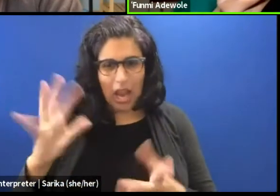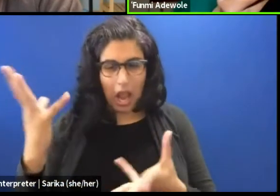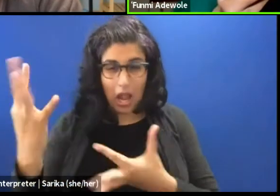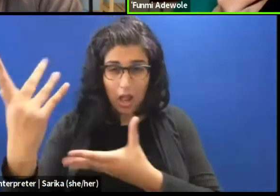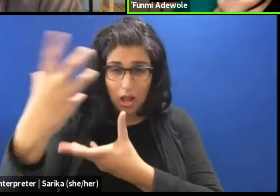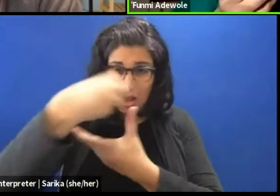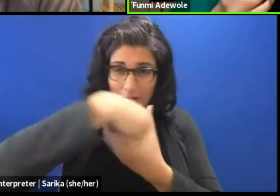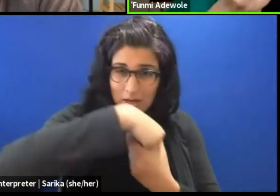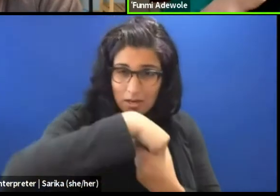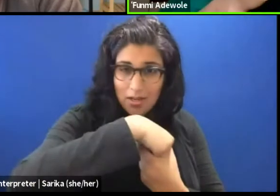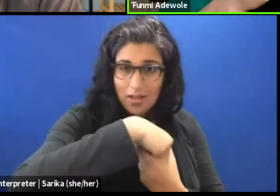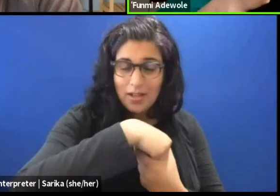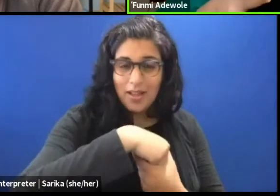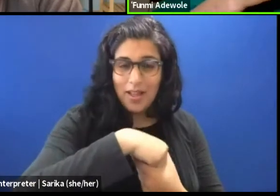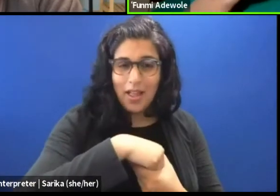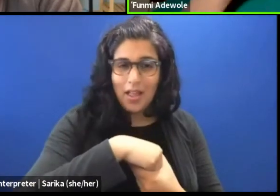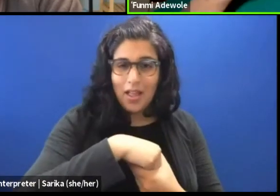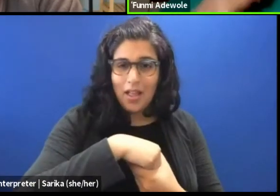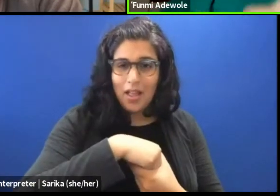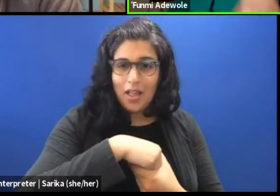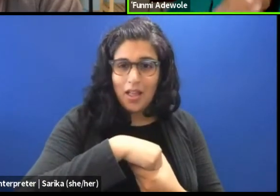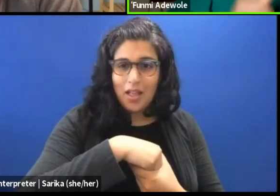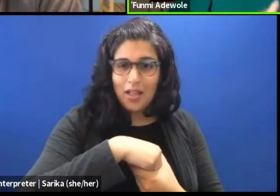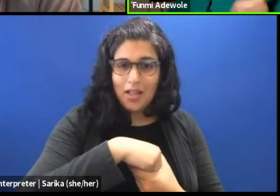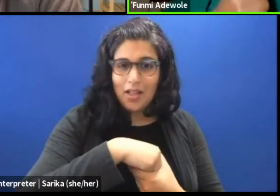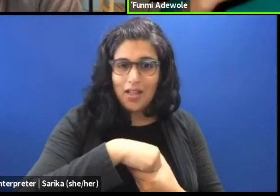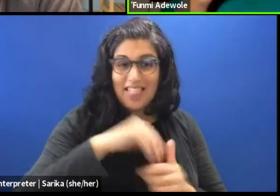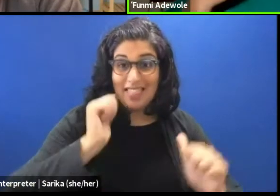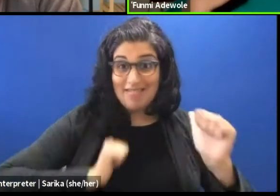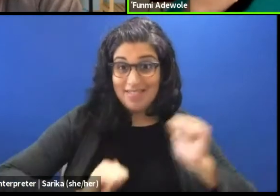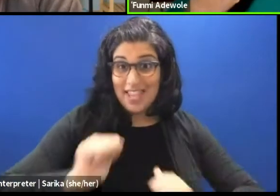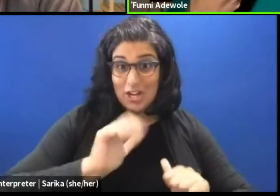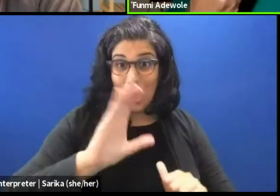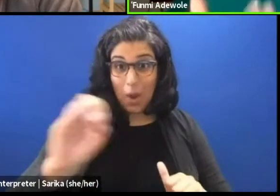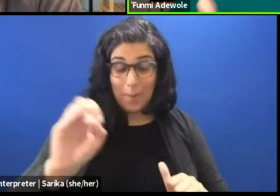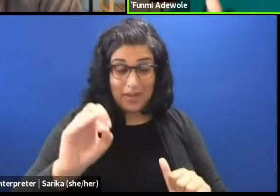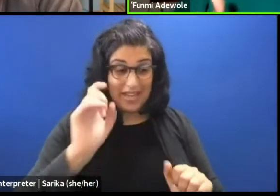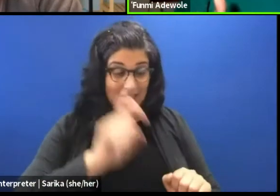but what the theater company has to struggle with